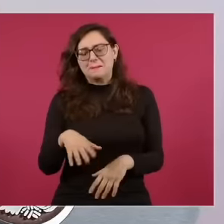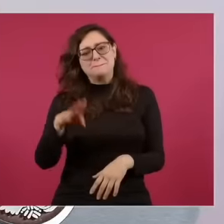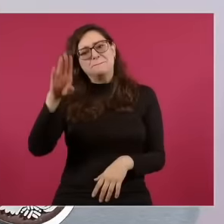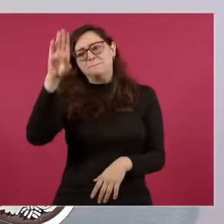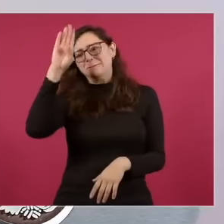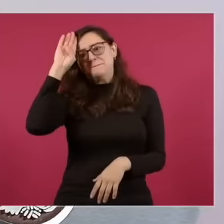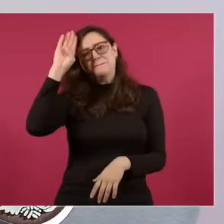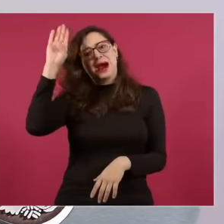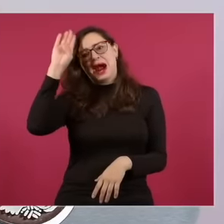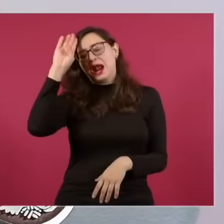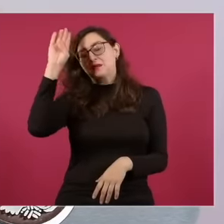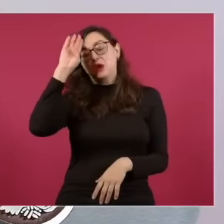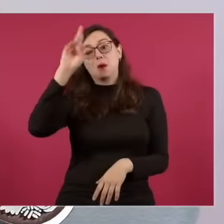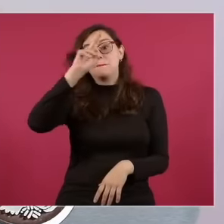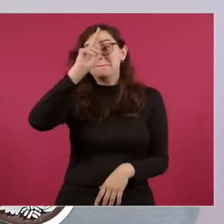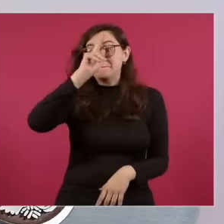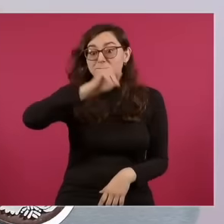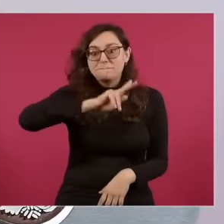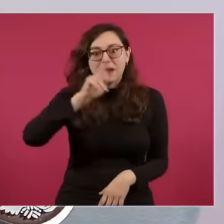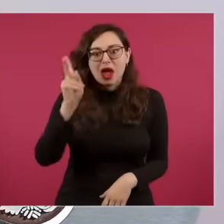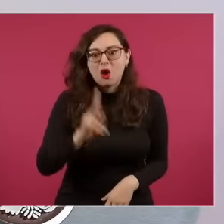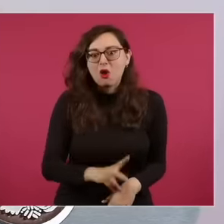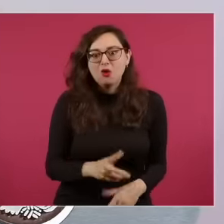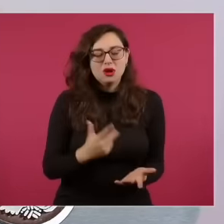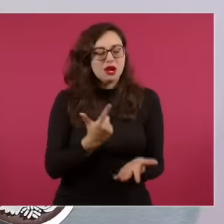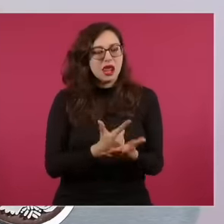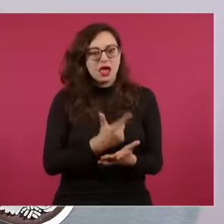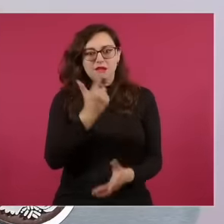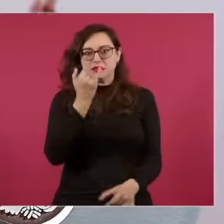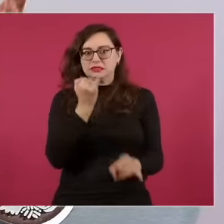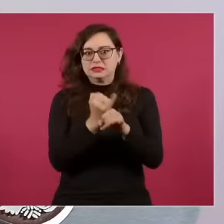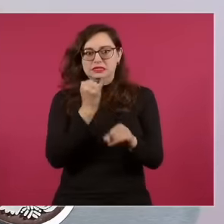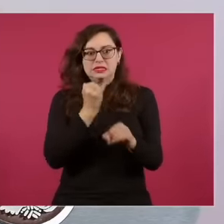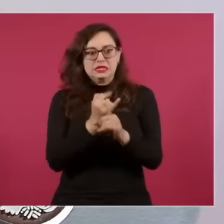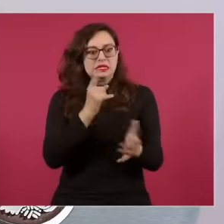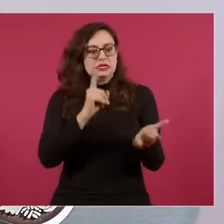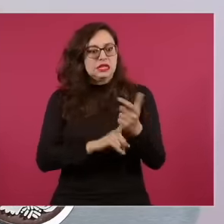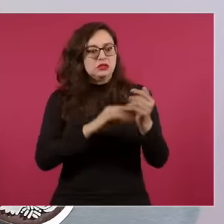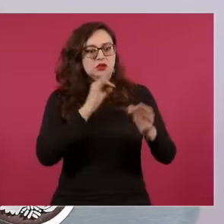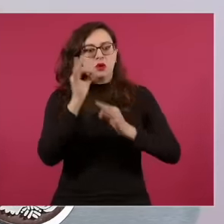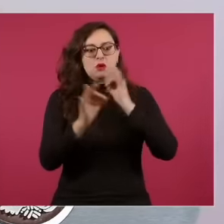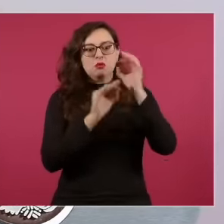reported recently or good news because the digital world is not that old either.